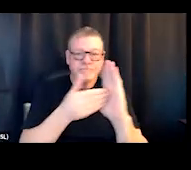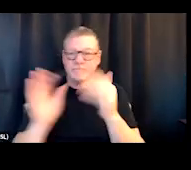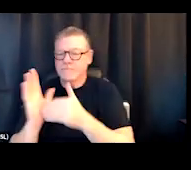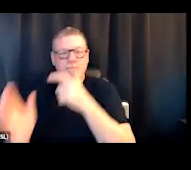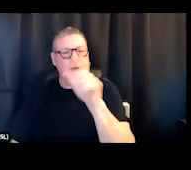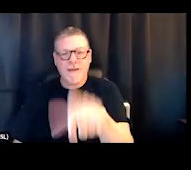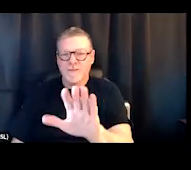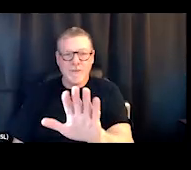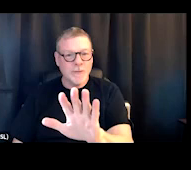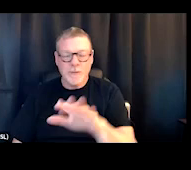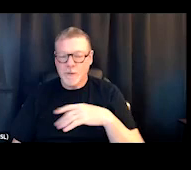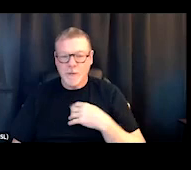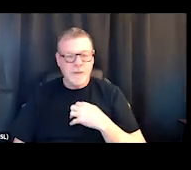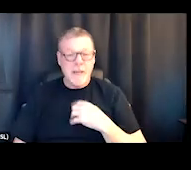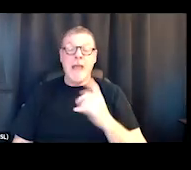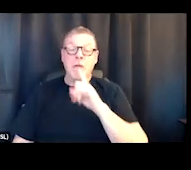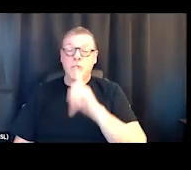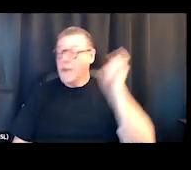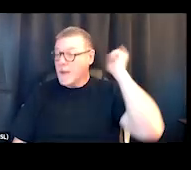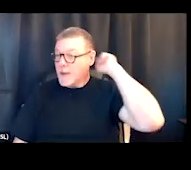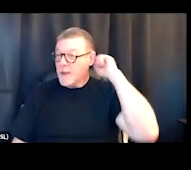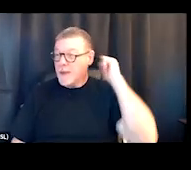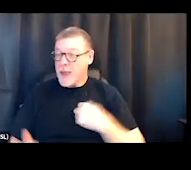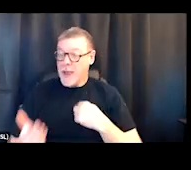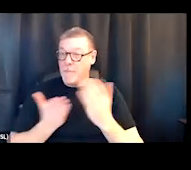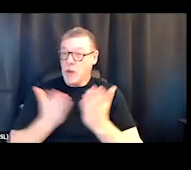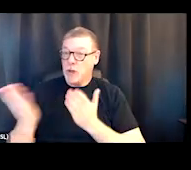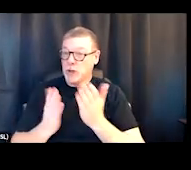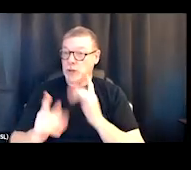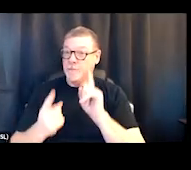am I really trying to be of service to the greater community,